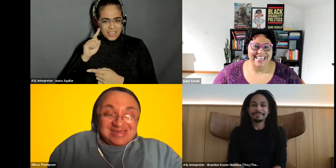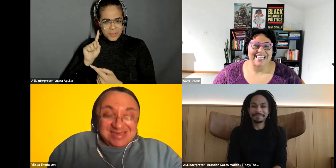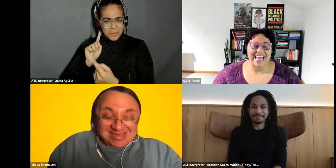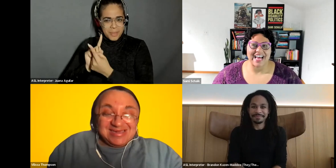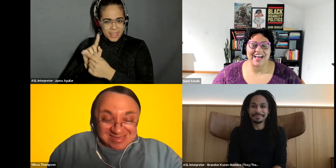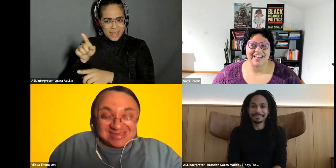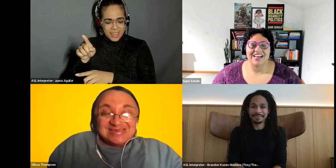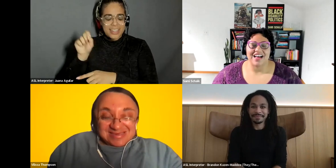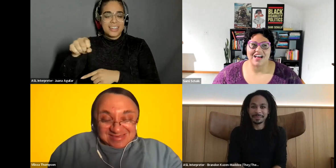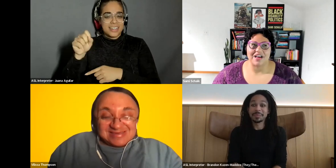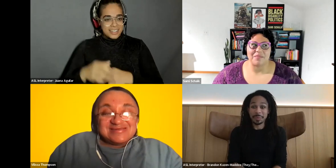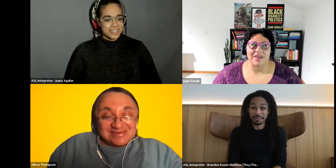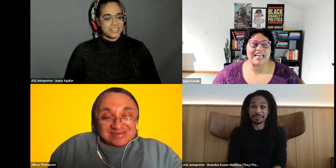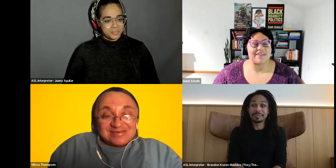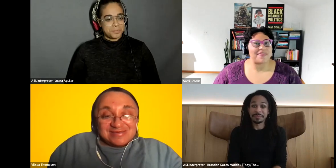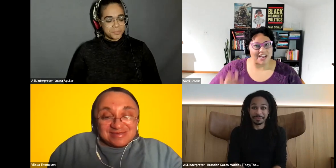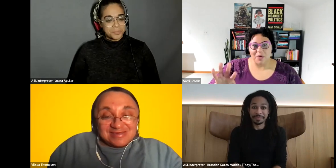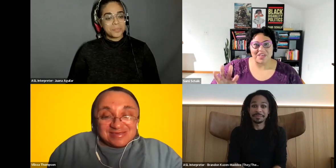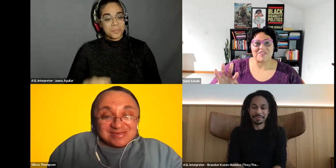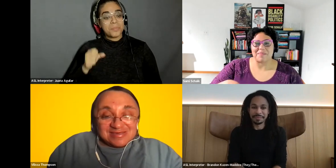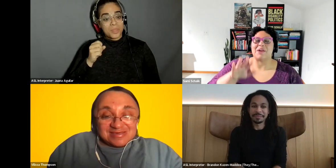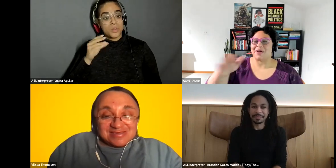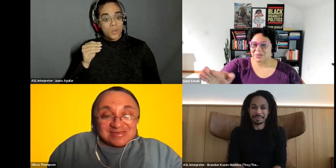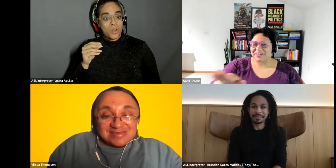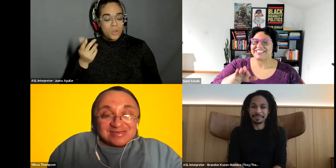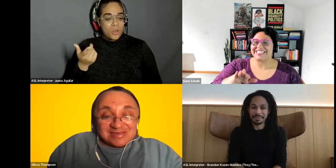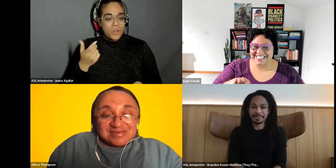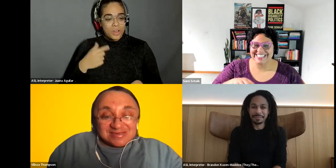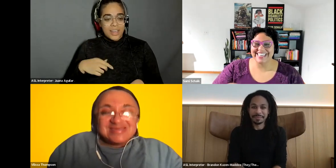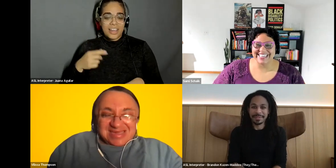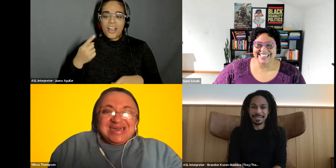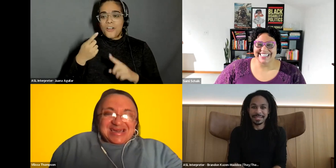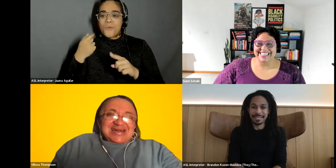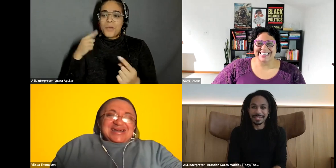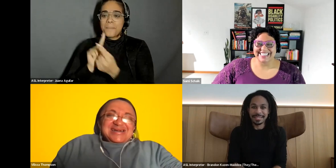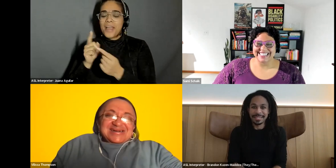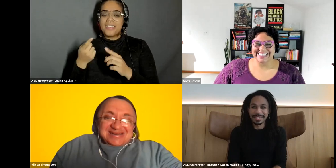Sami Schalk: yeah. And even then only from you know, a Twitter distance.